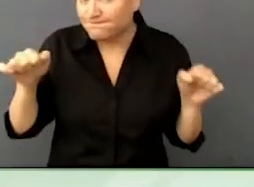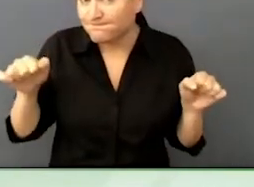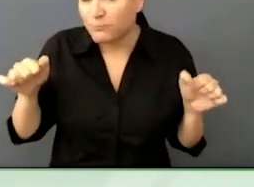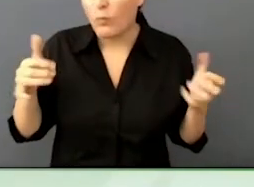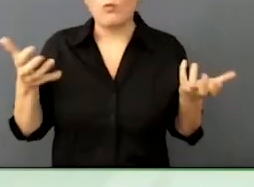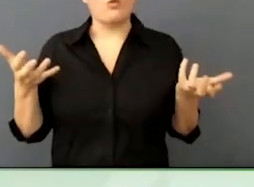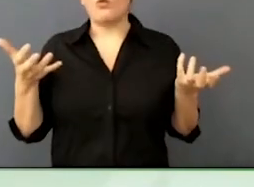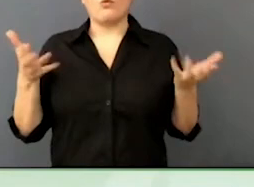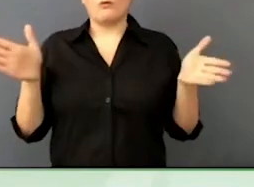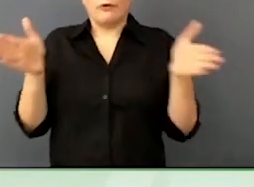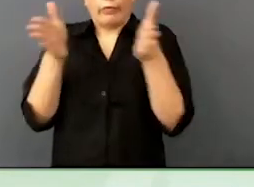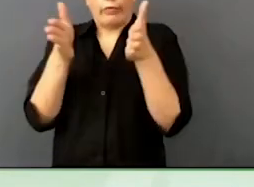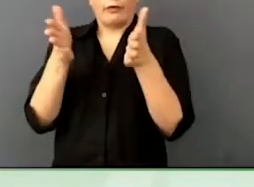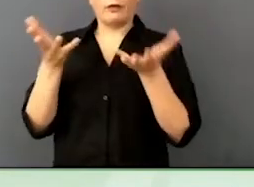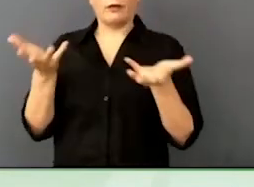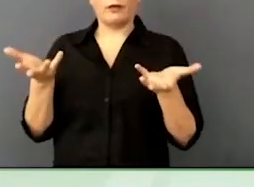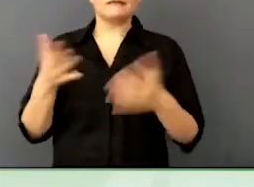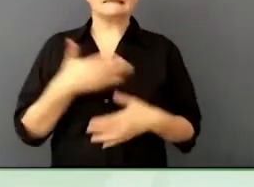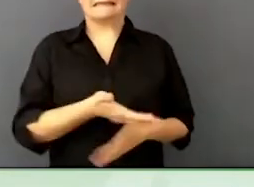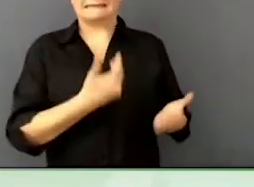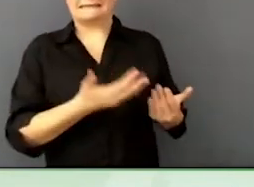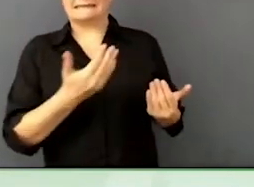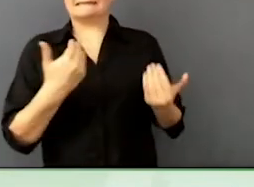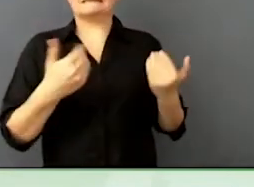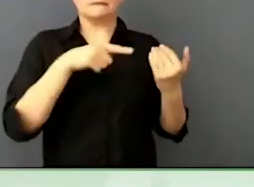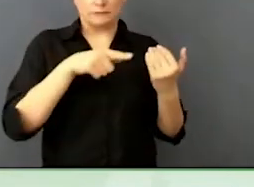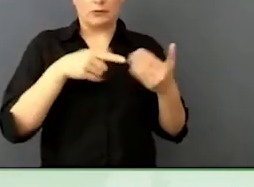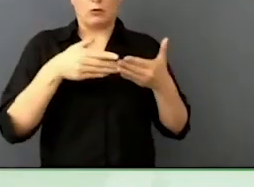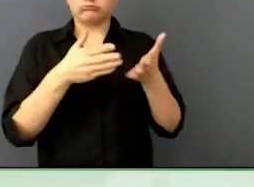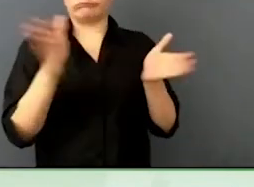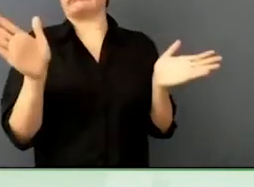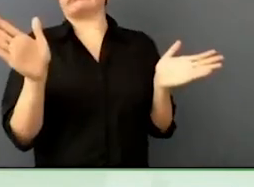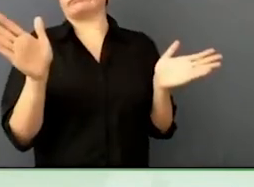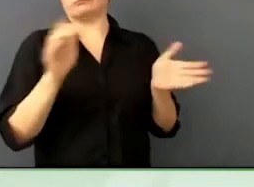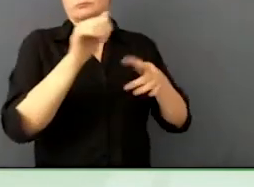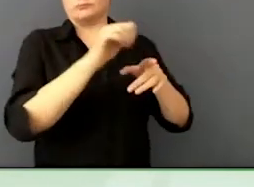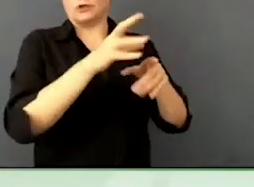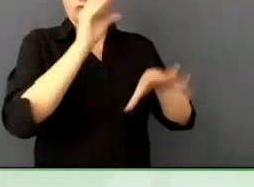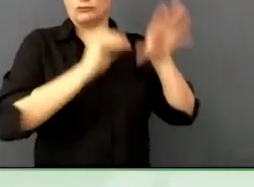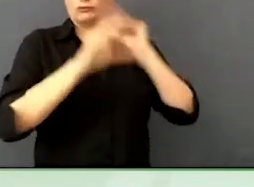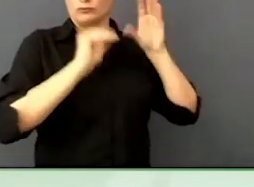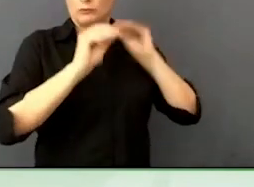Instead of just putting in a job board. What you are hearing is my personal frustration, I am fed up